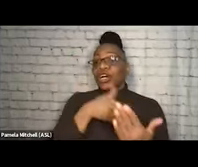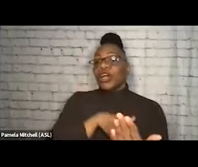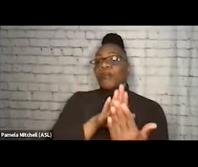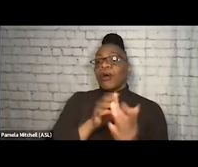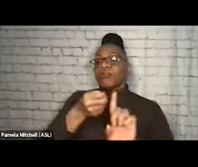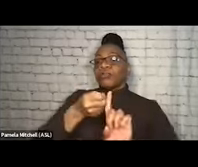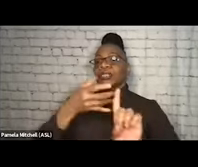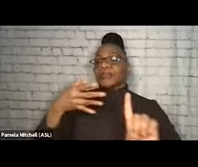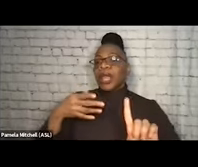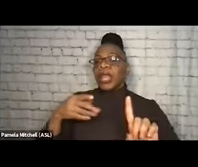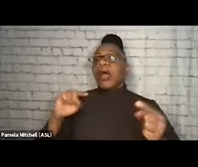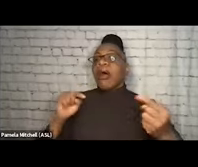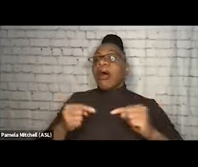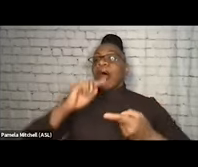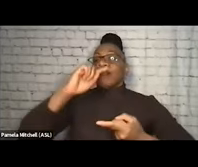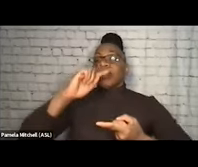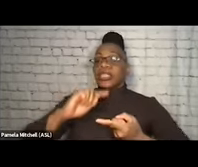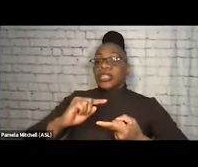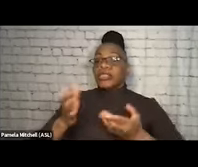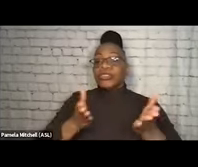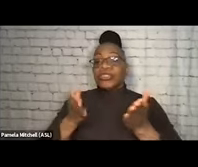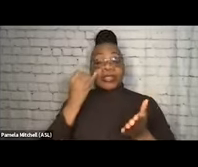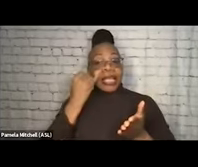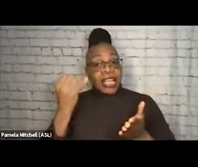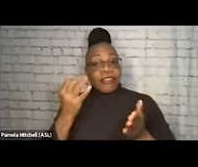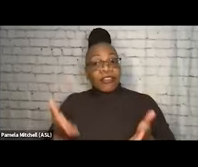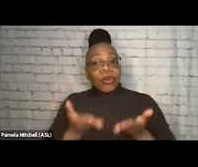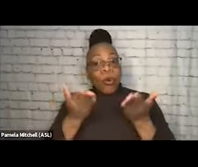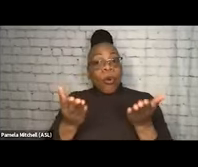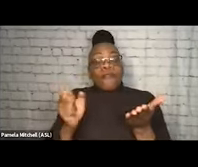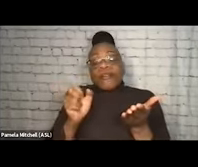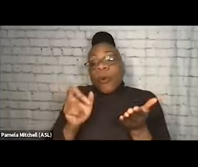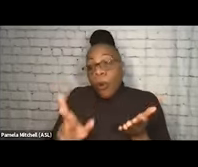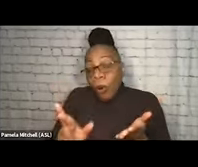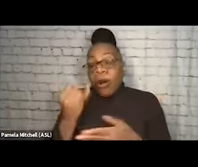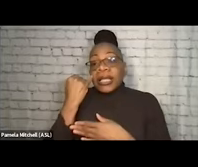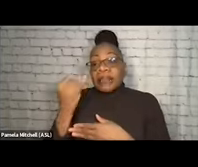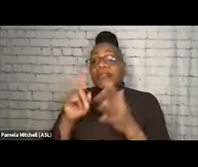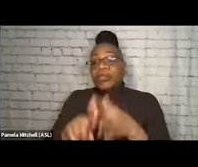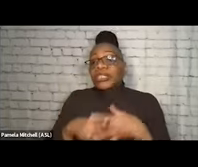if you're already offering them, or if you're starting to offer them. And again, if you have street medicine